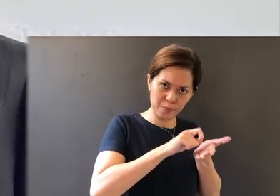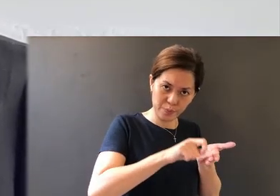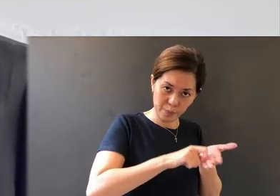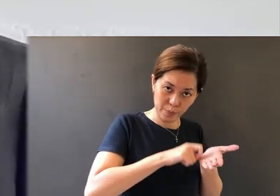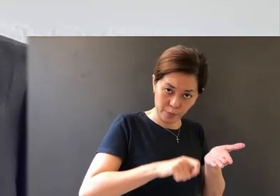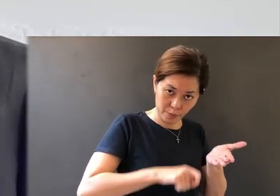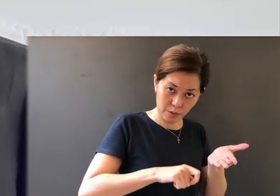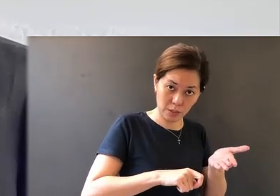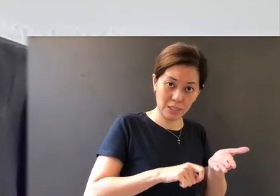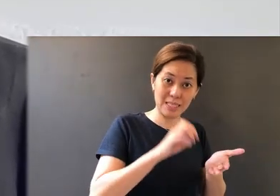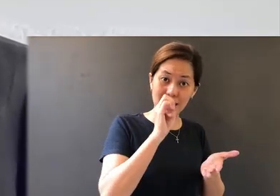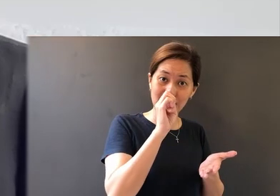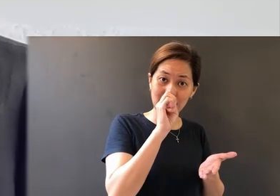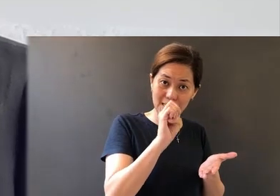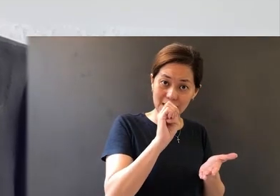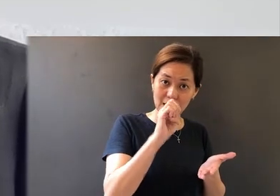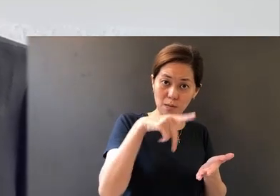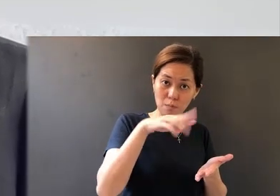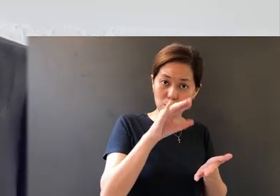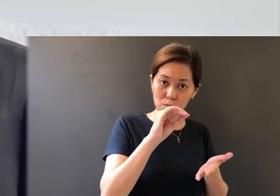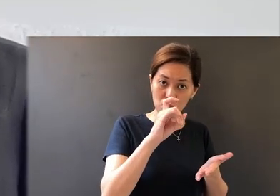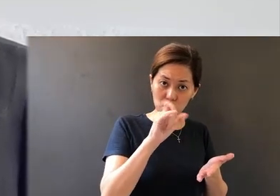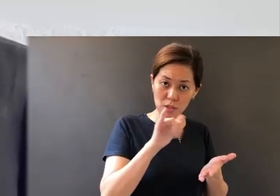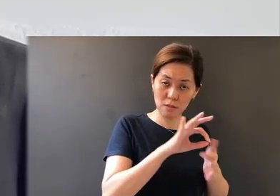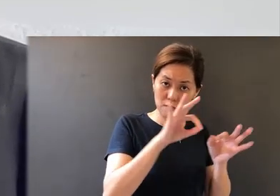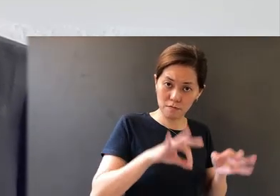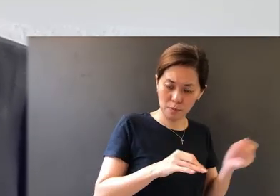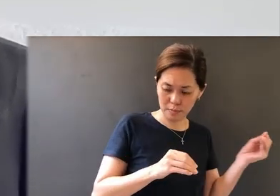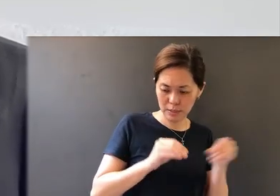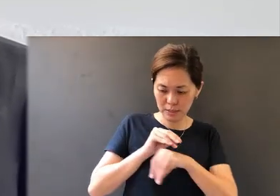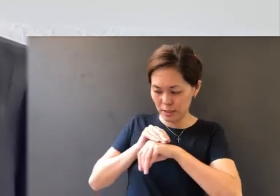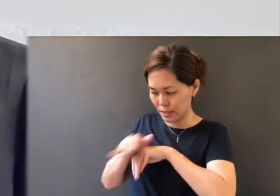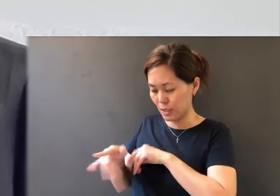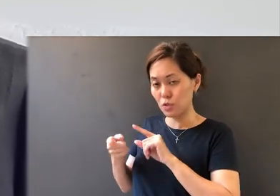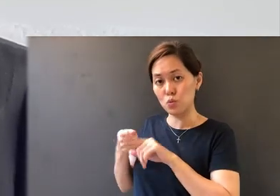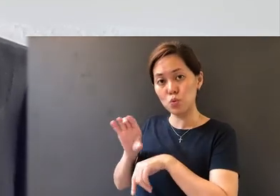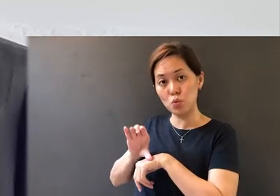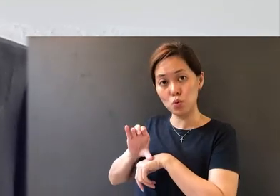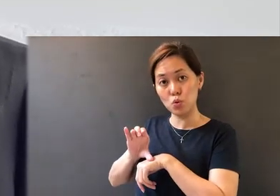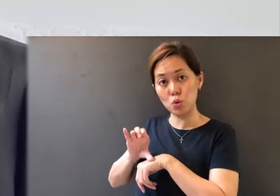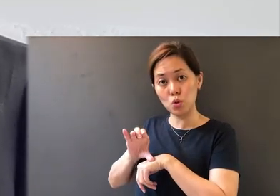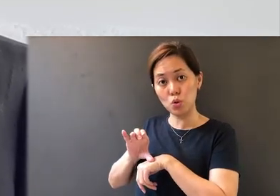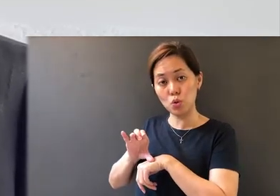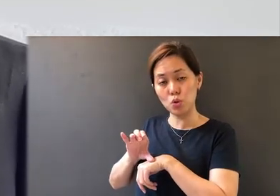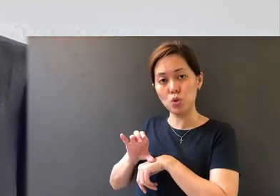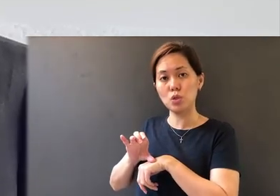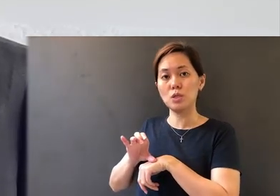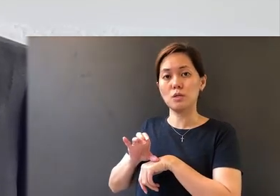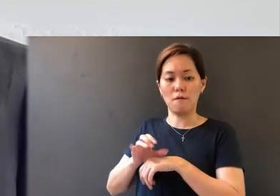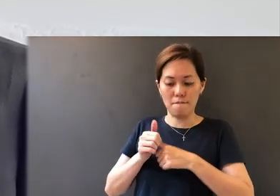and fill up that e-proxy form, and send it back to the church